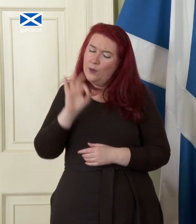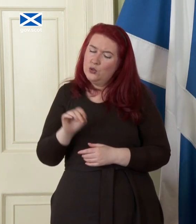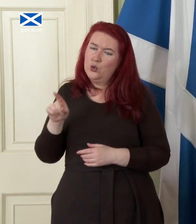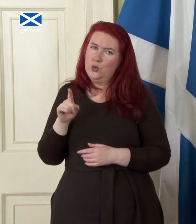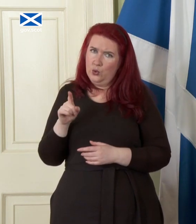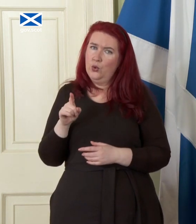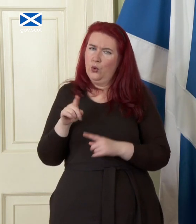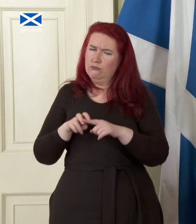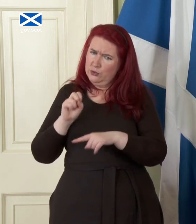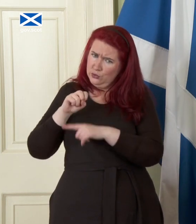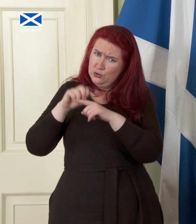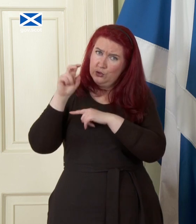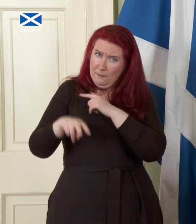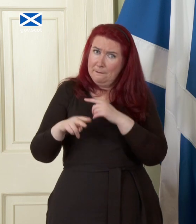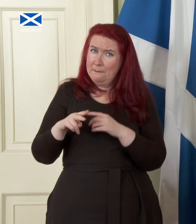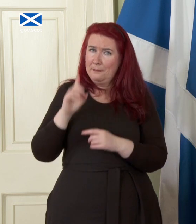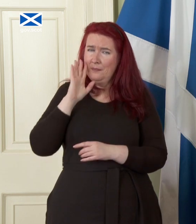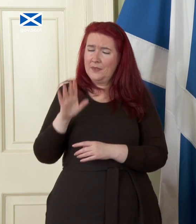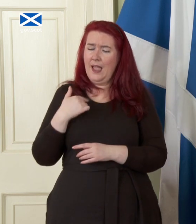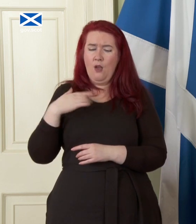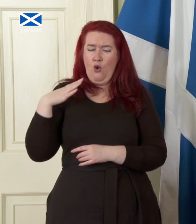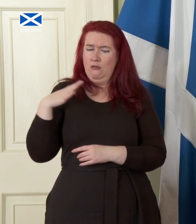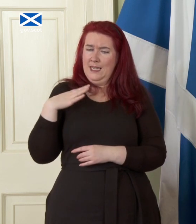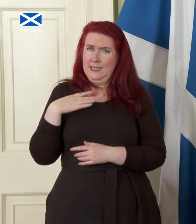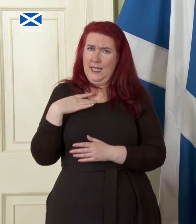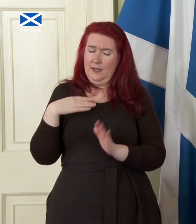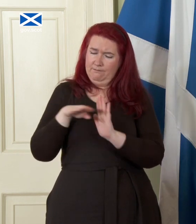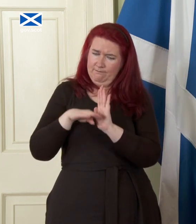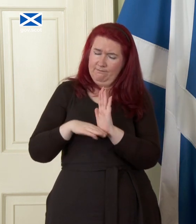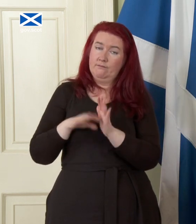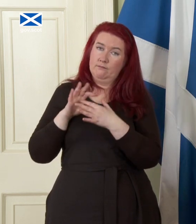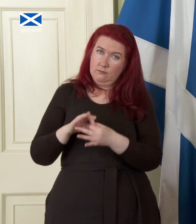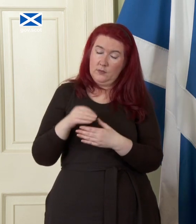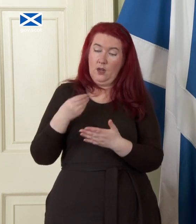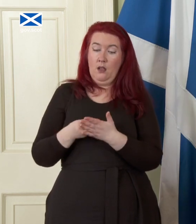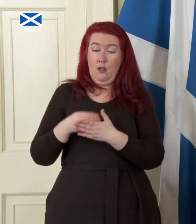enormous leap of of logic I set out why in terms of currency as we will set out on European Union